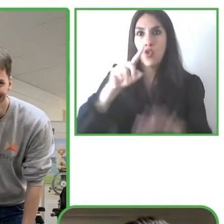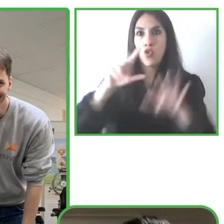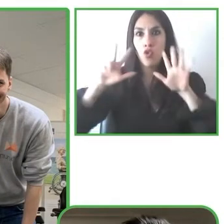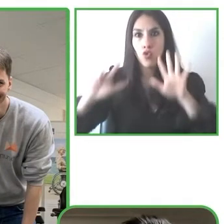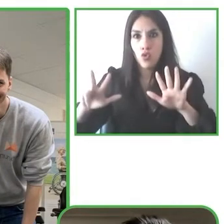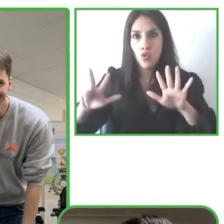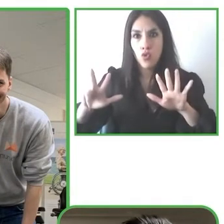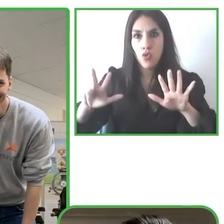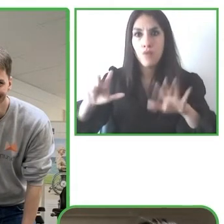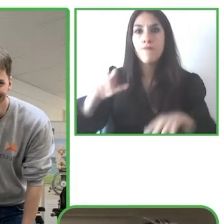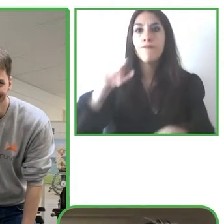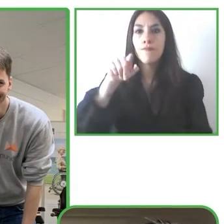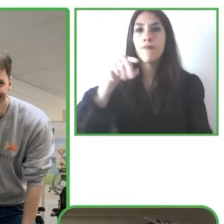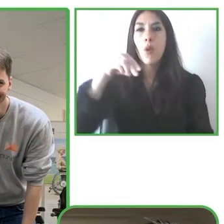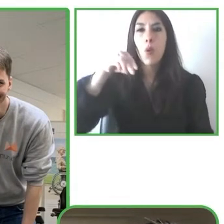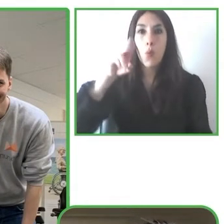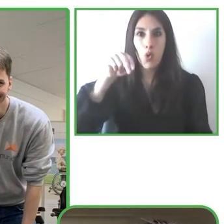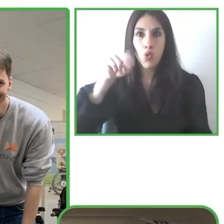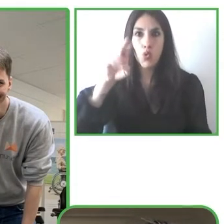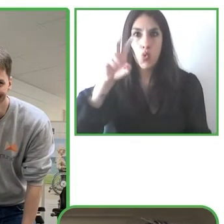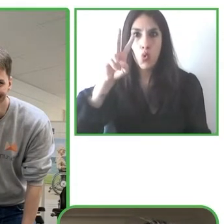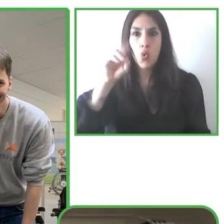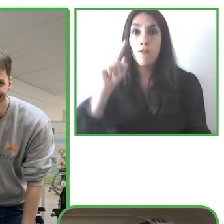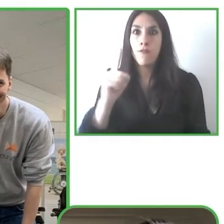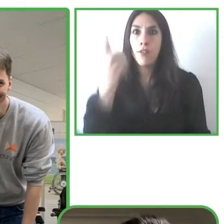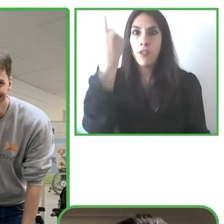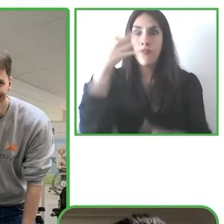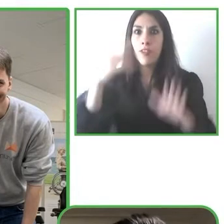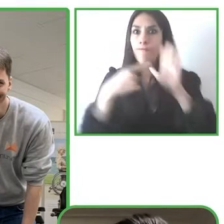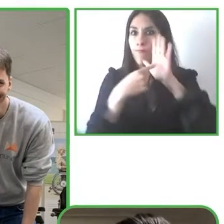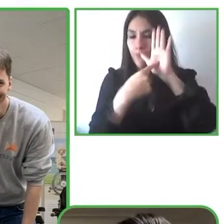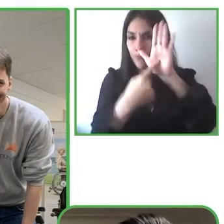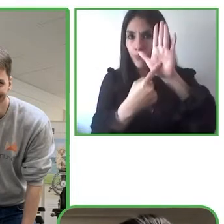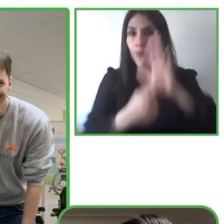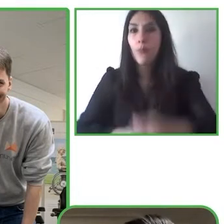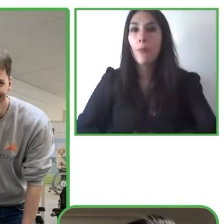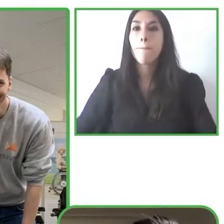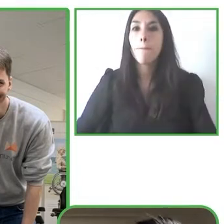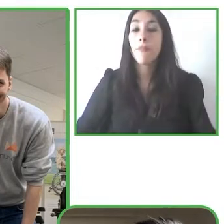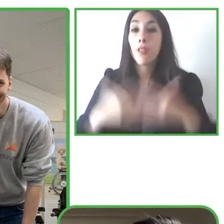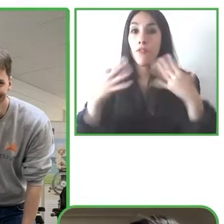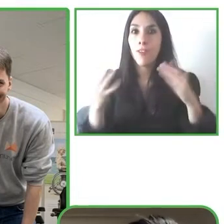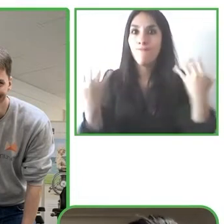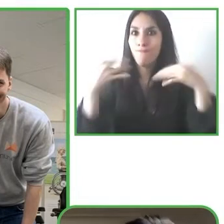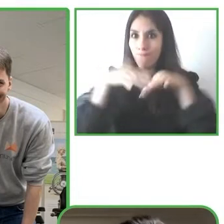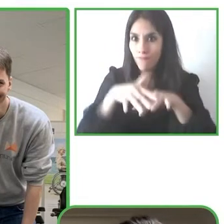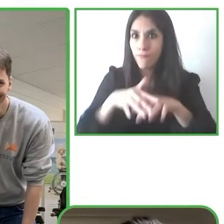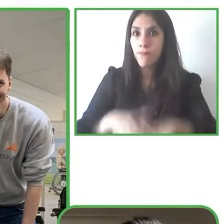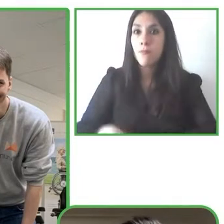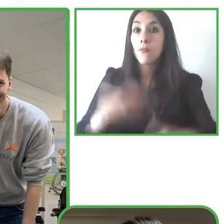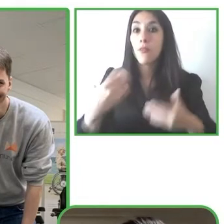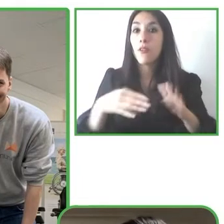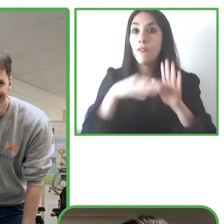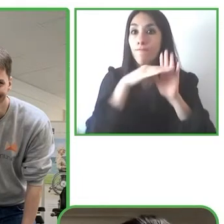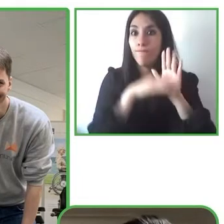I’ll tell you more how it works in a second. But as of now we're a start-up so nevertheless we